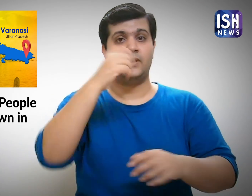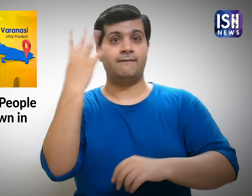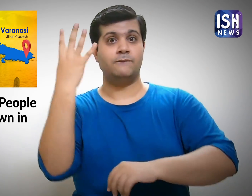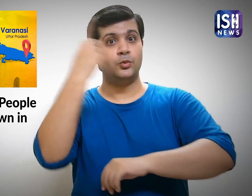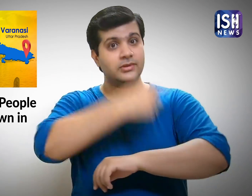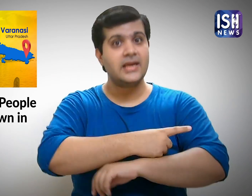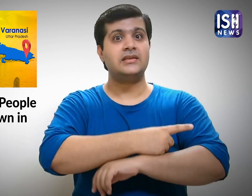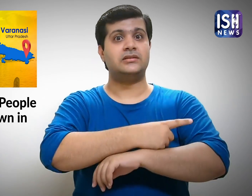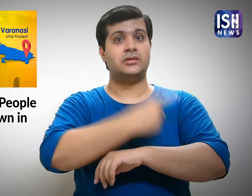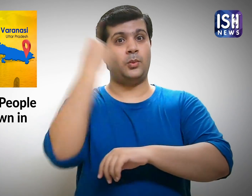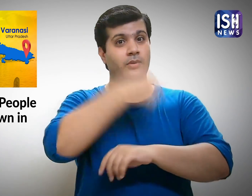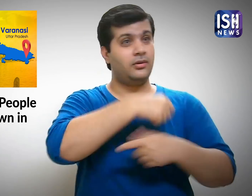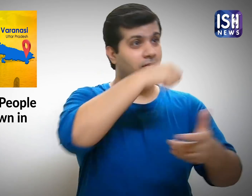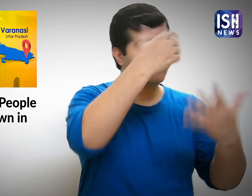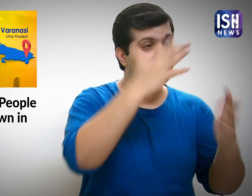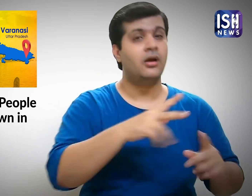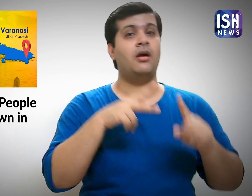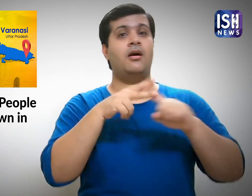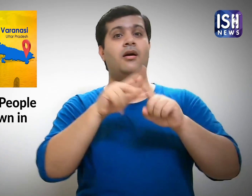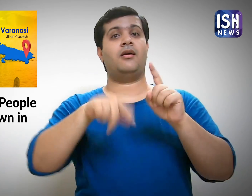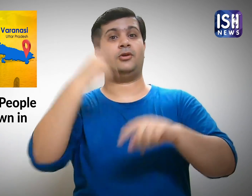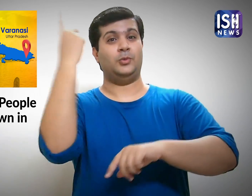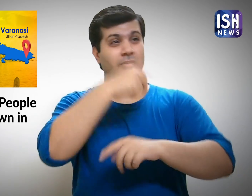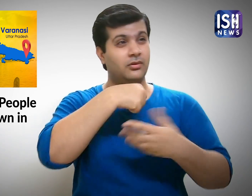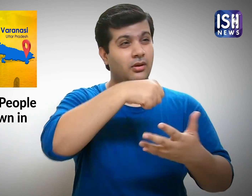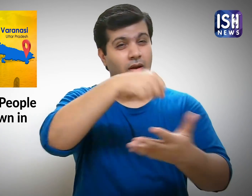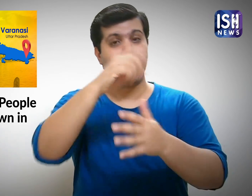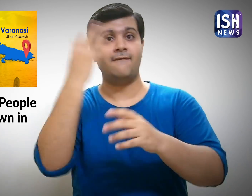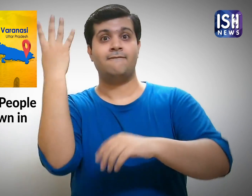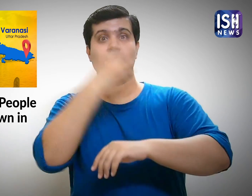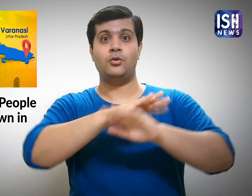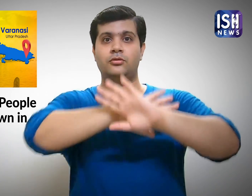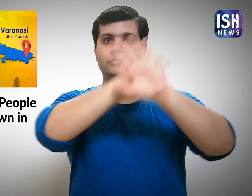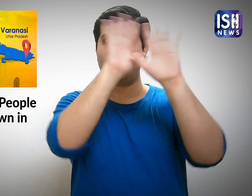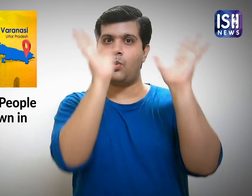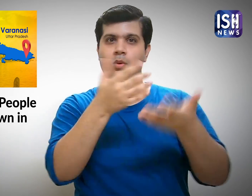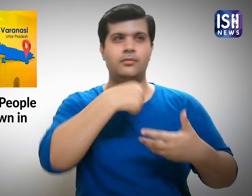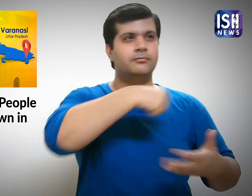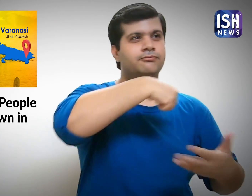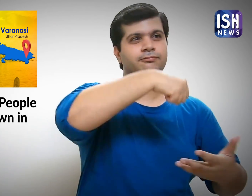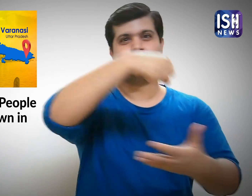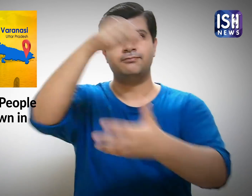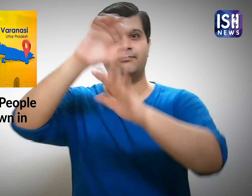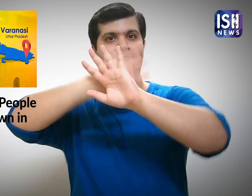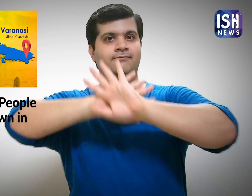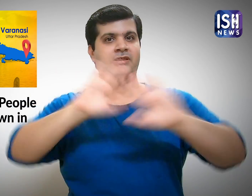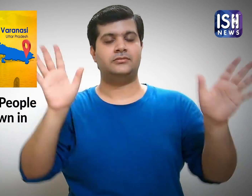They did this for a total of 4 days.